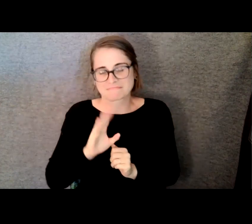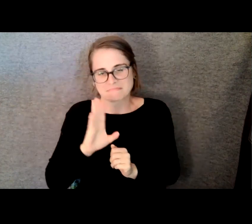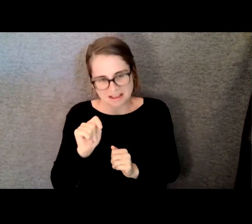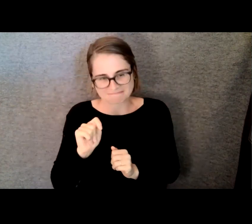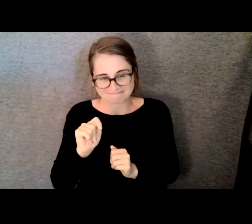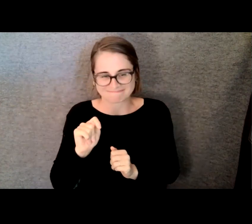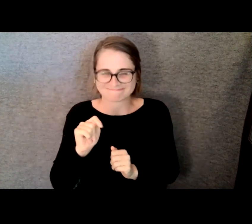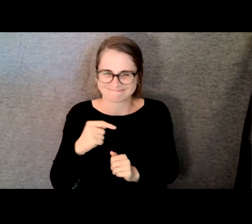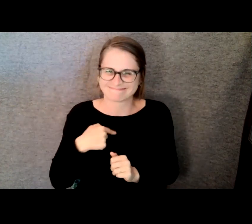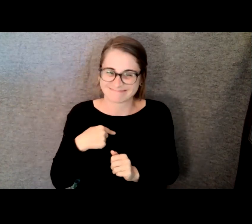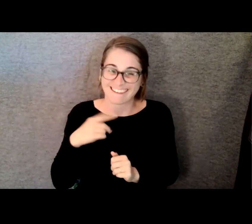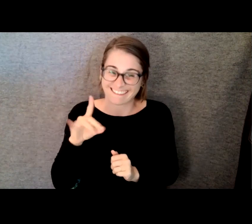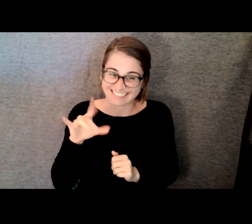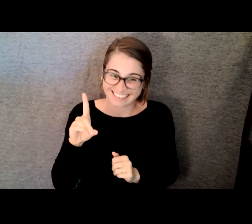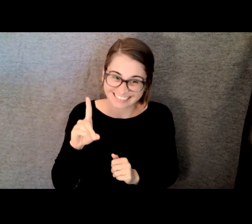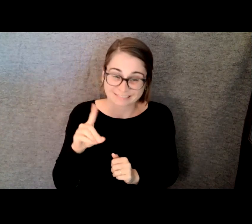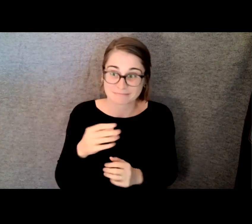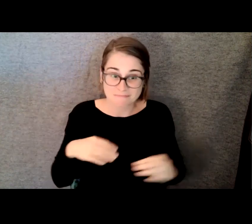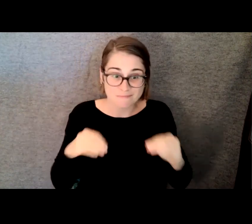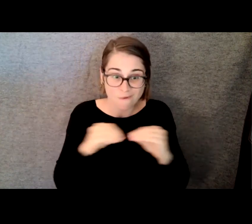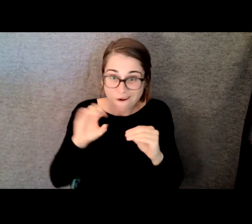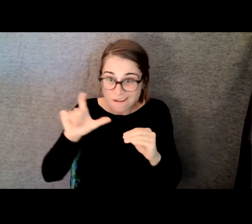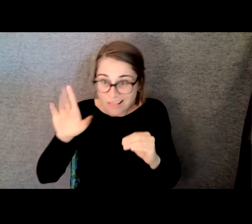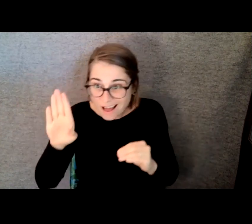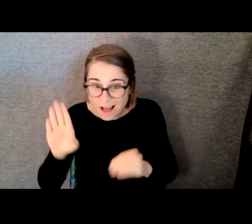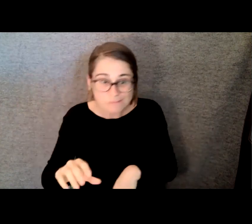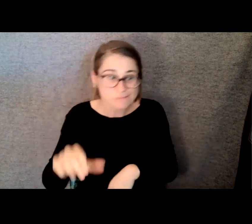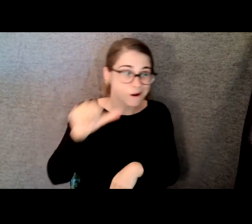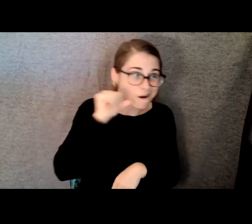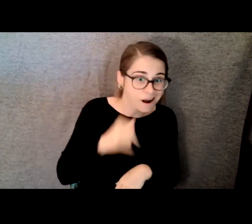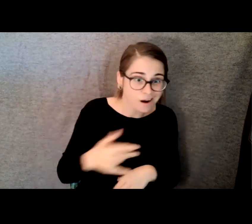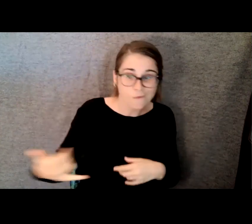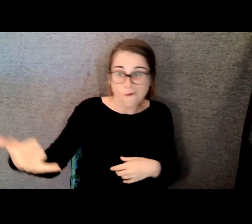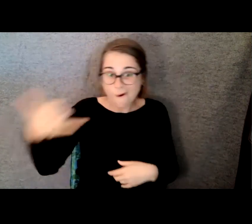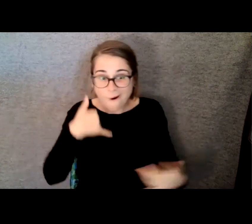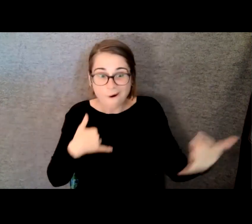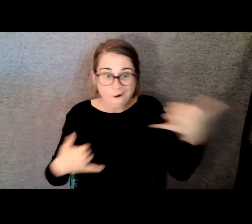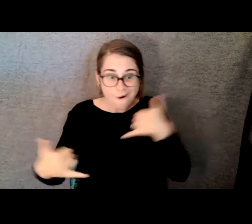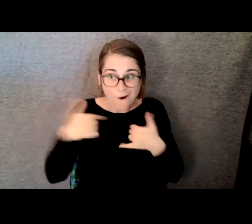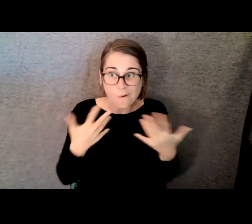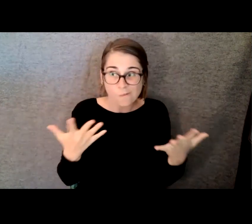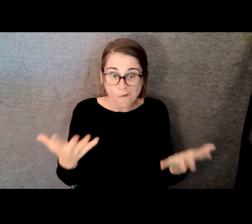to book gigs. So I just dragged myself out there and made myself do it.